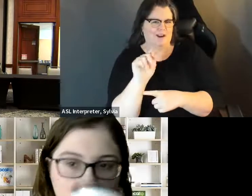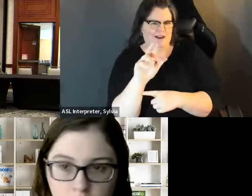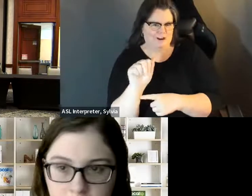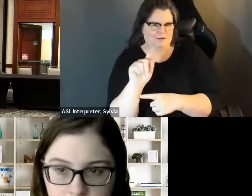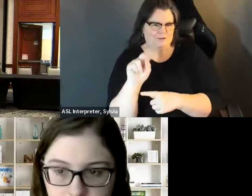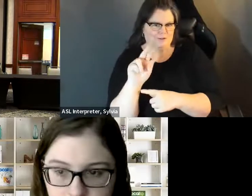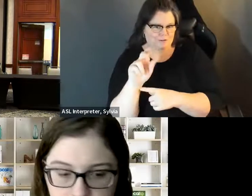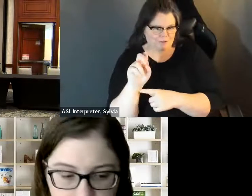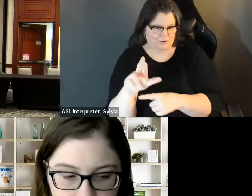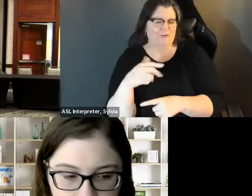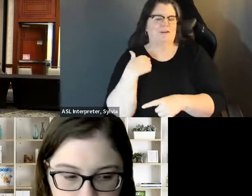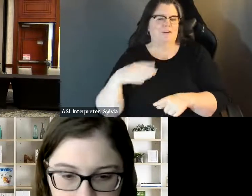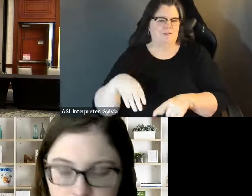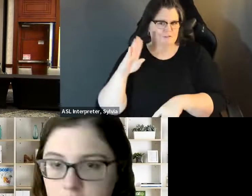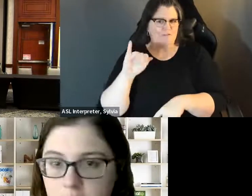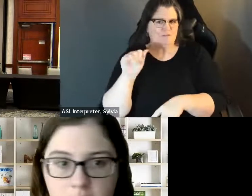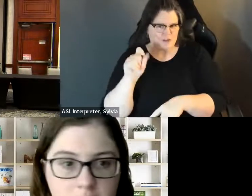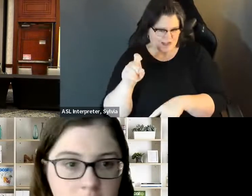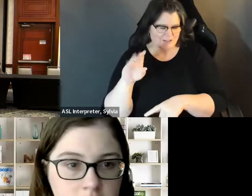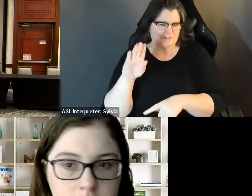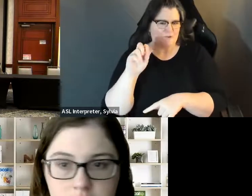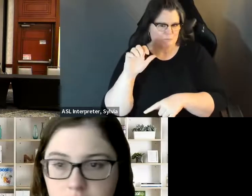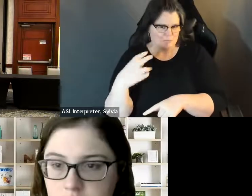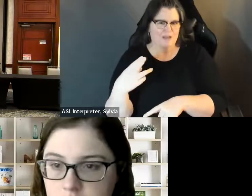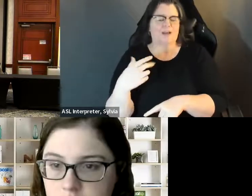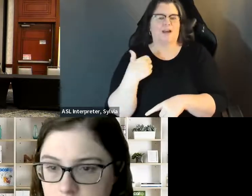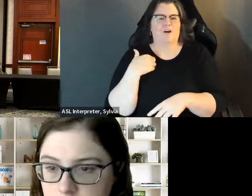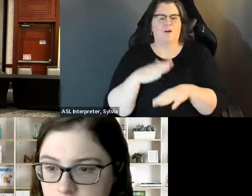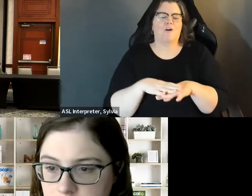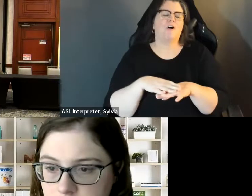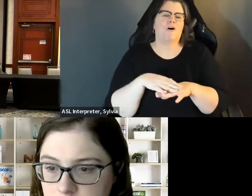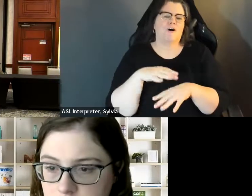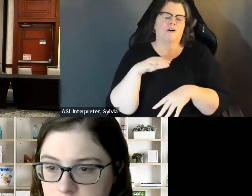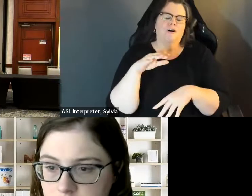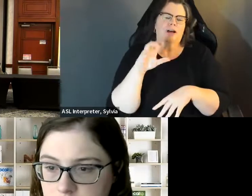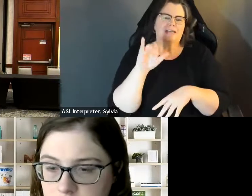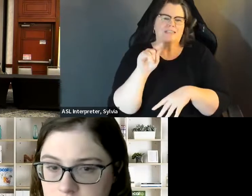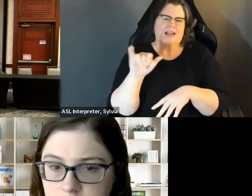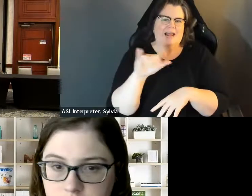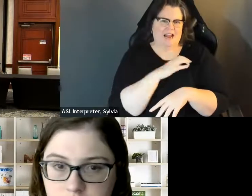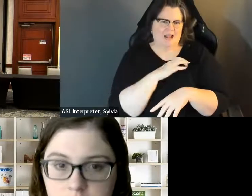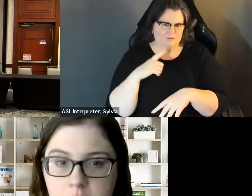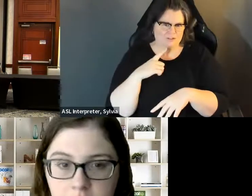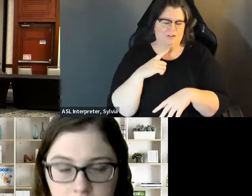And for I'm a Jacksonville native, grew up in Neptune Beach. to share her introduction so I wanted to make sure she could. » Thank you. I'm a